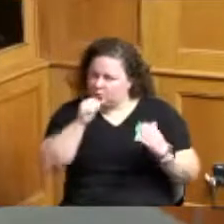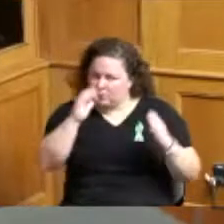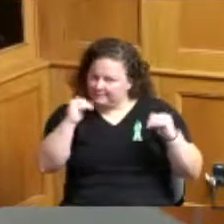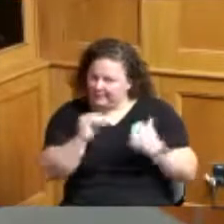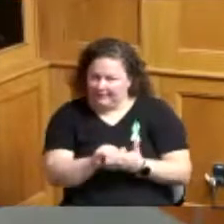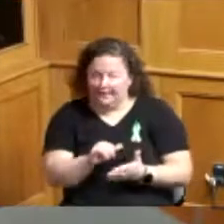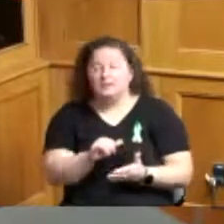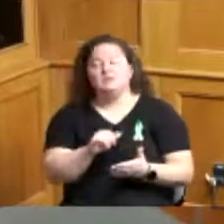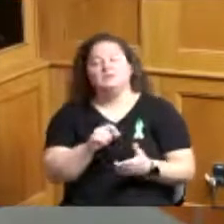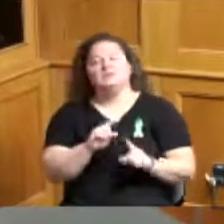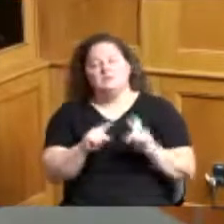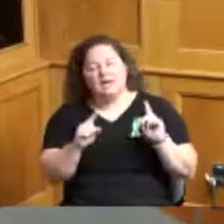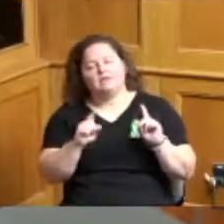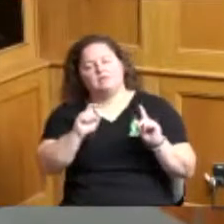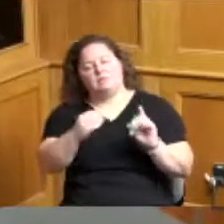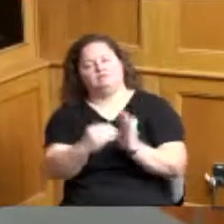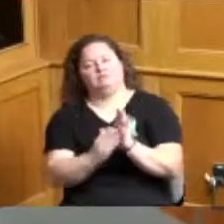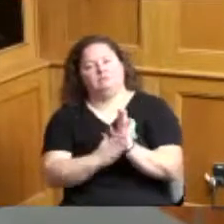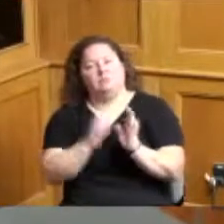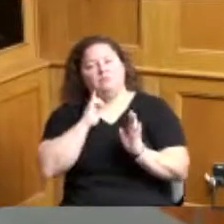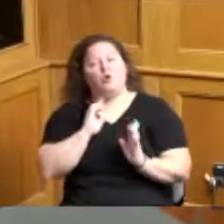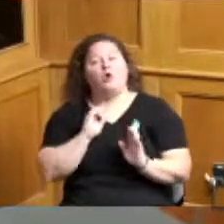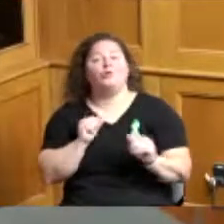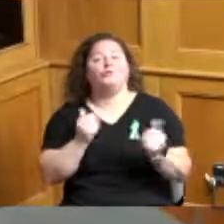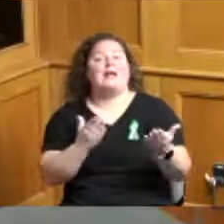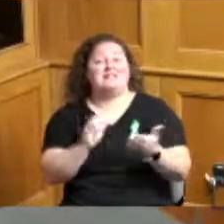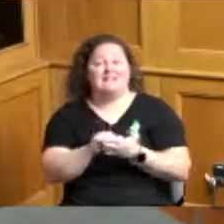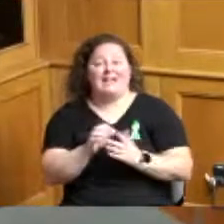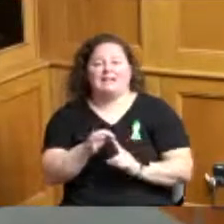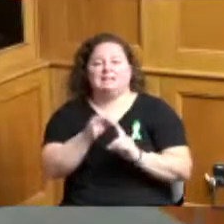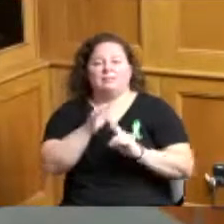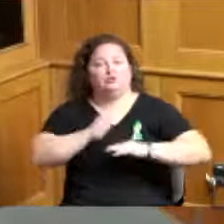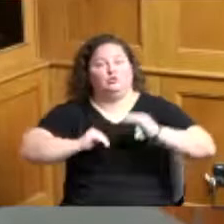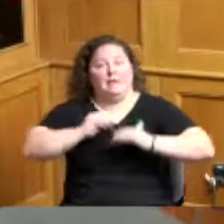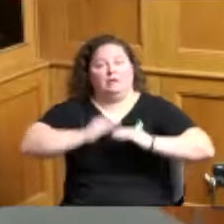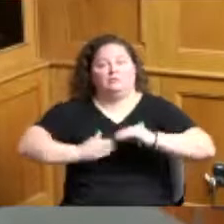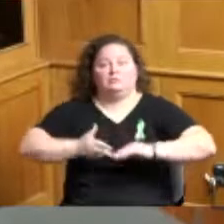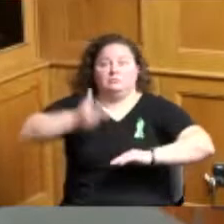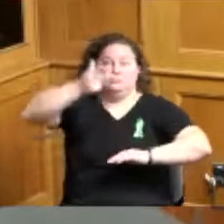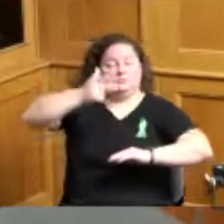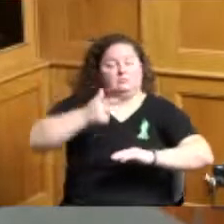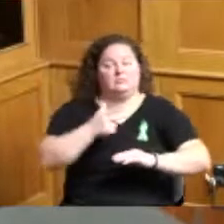for granting this exception and adoption of this legislation will actually also serve to authorize